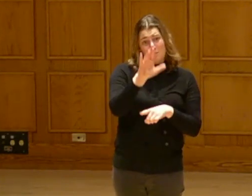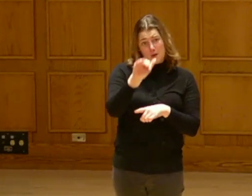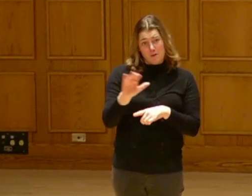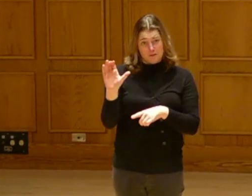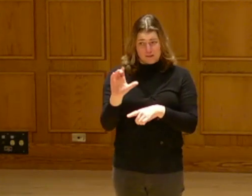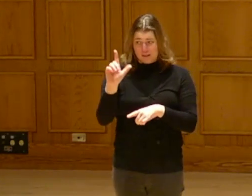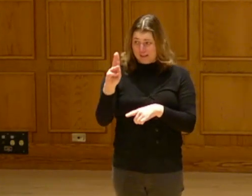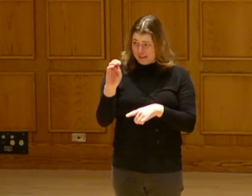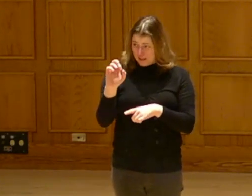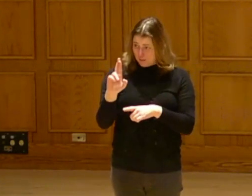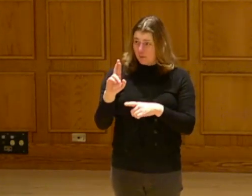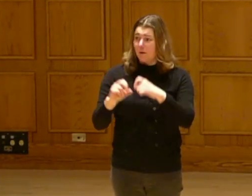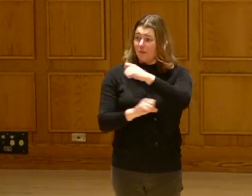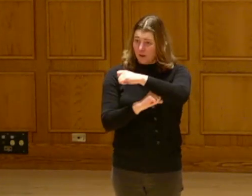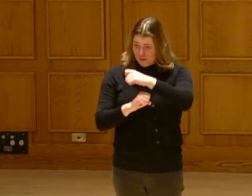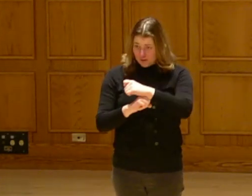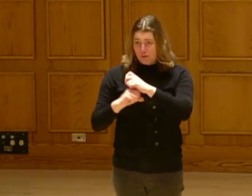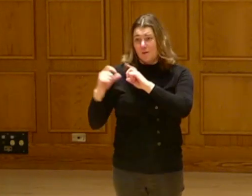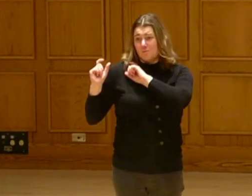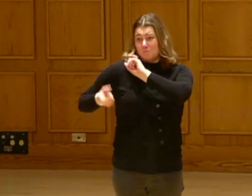It is founded by the Dewitt Foundation, and in memory of William.